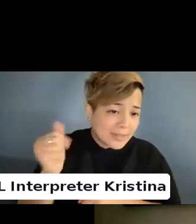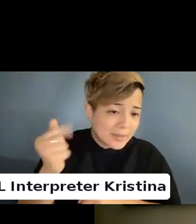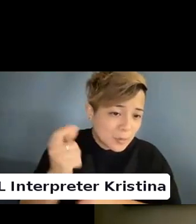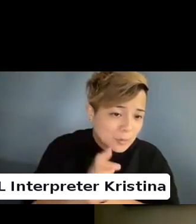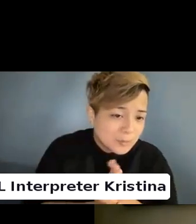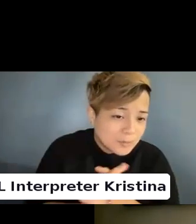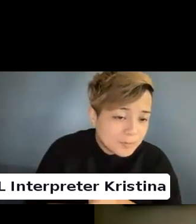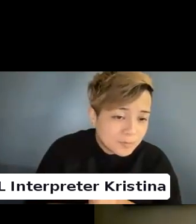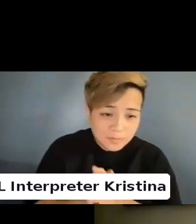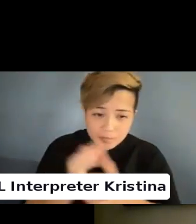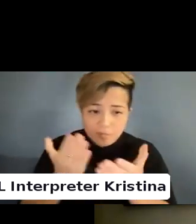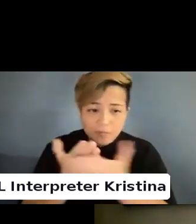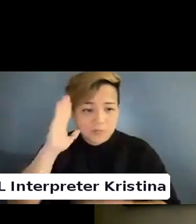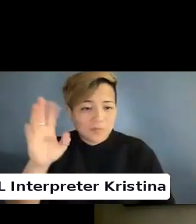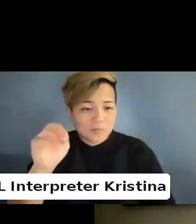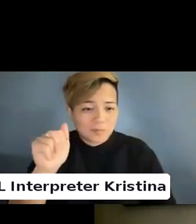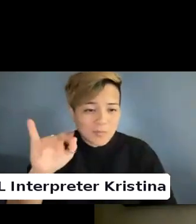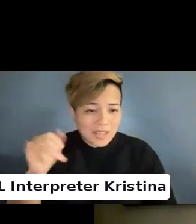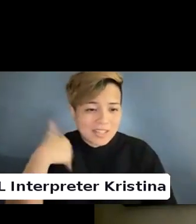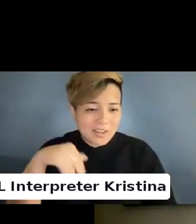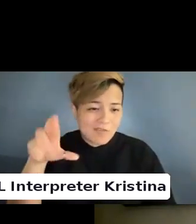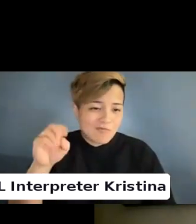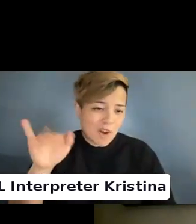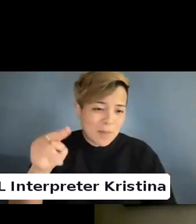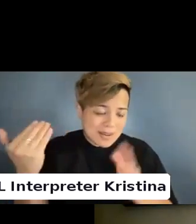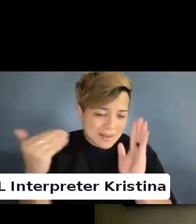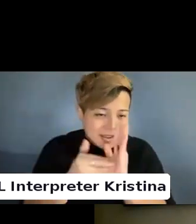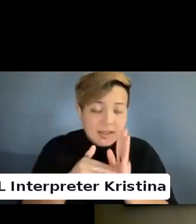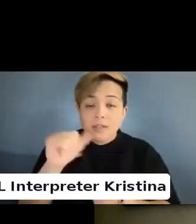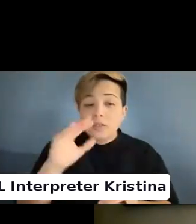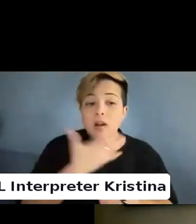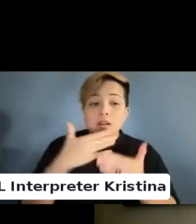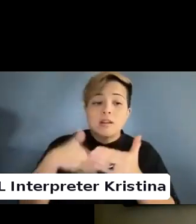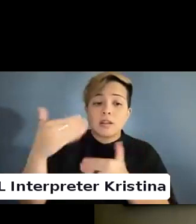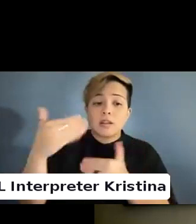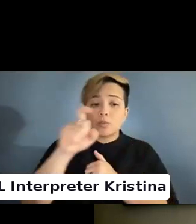All right. Our next question is.